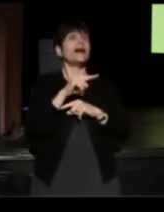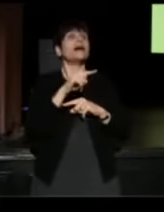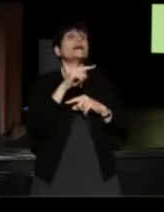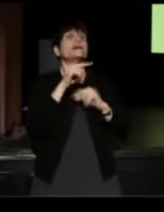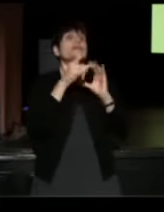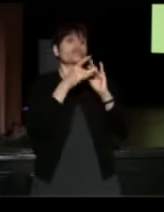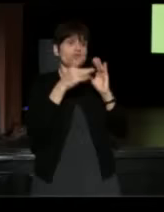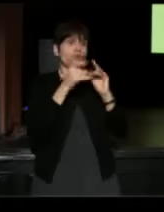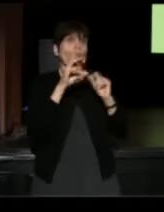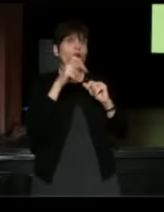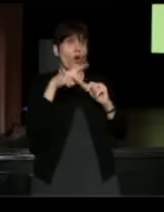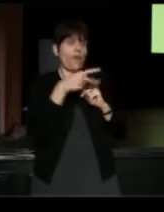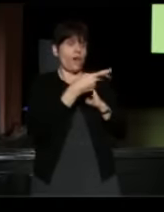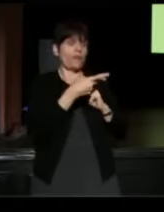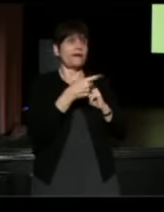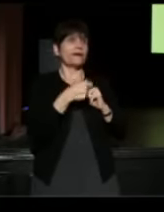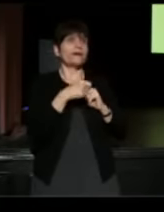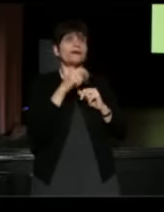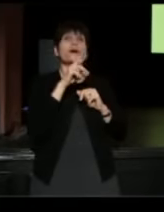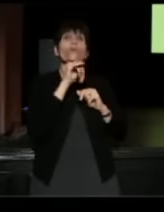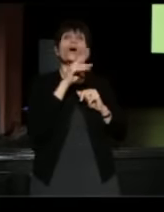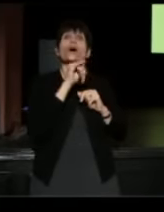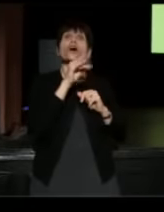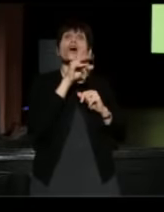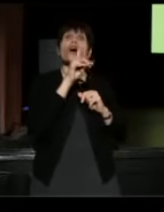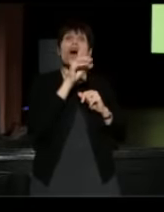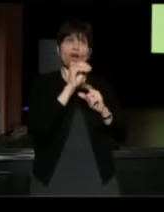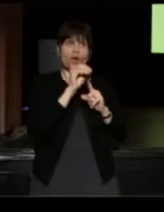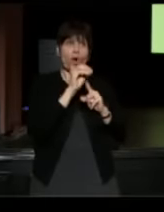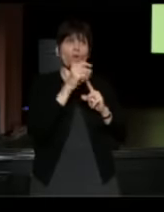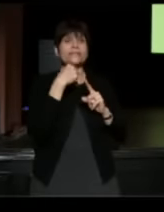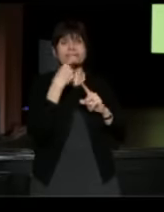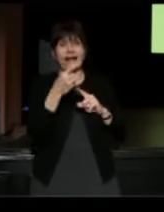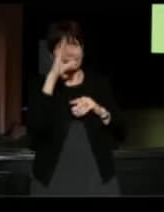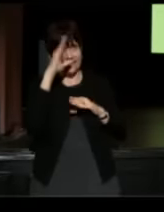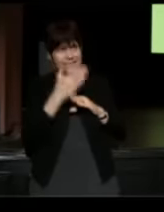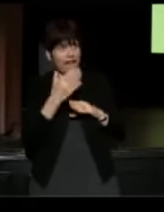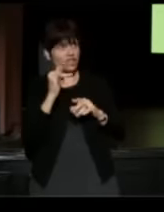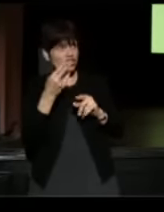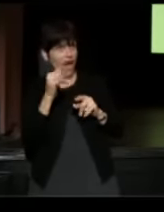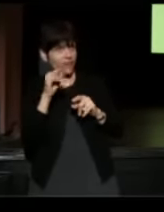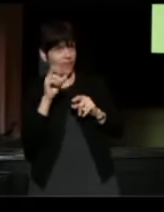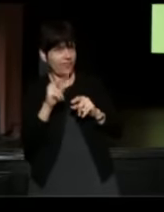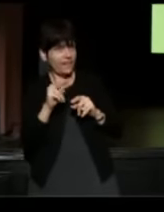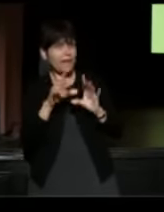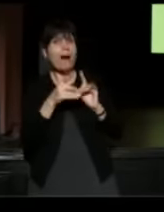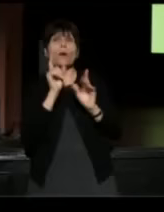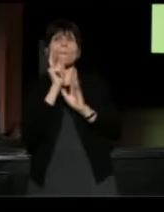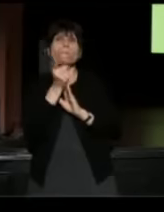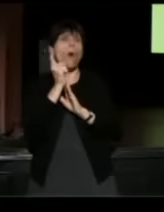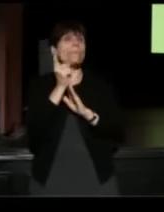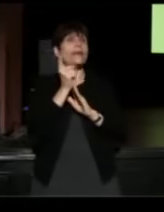This is Ricardo Pitts Wiley telling his son Jonathan about a moment that shaped his life.